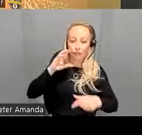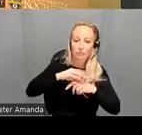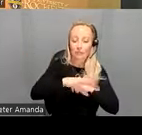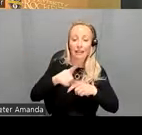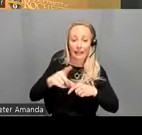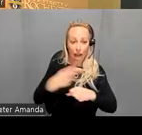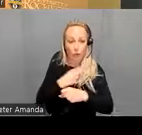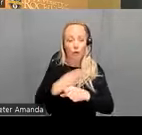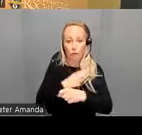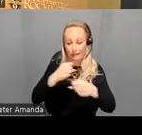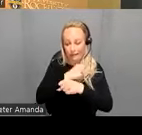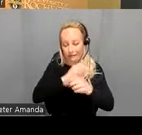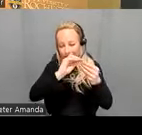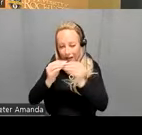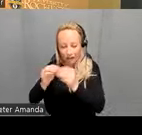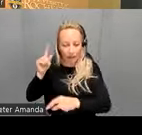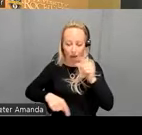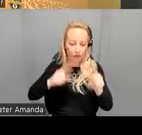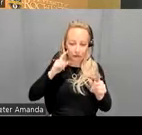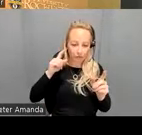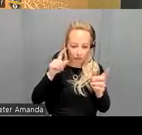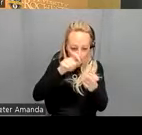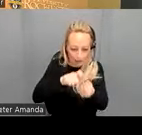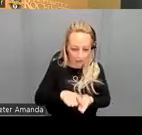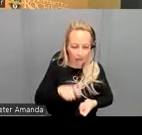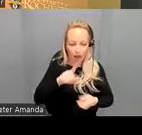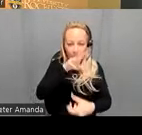that could not specify which sensory networks were involved because they involved the uh